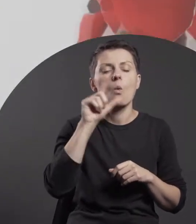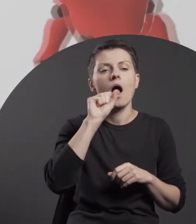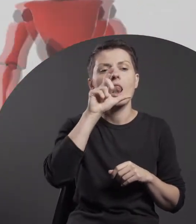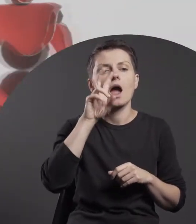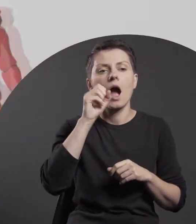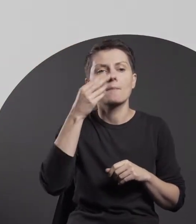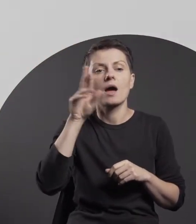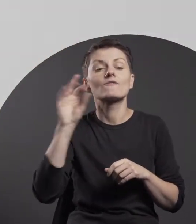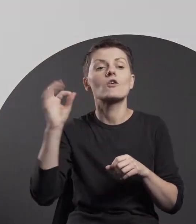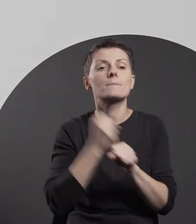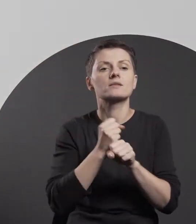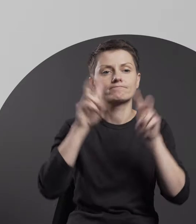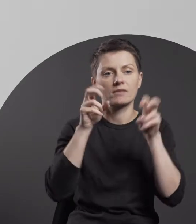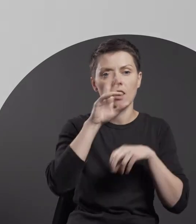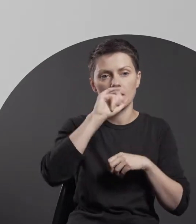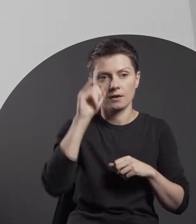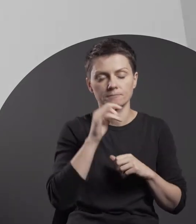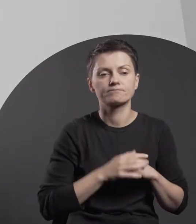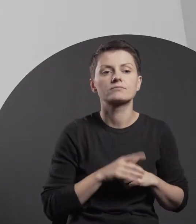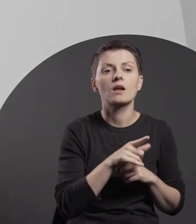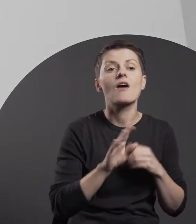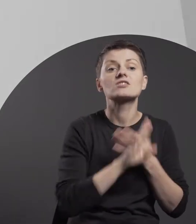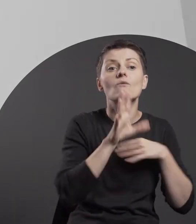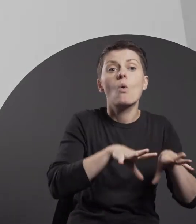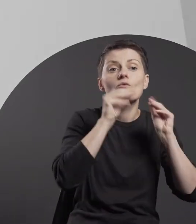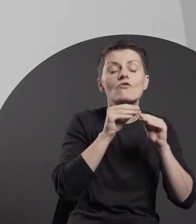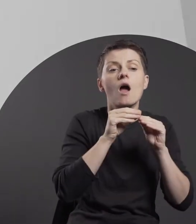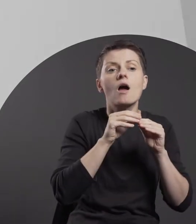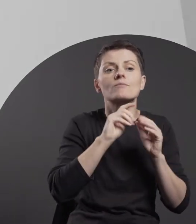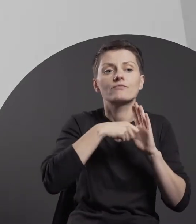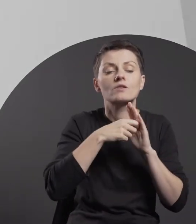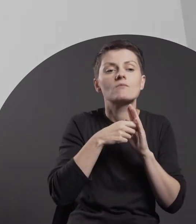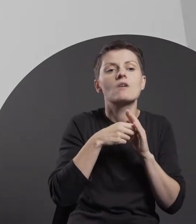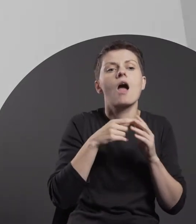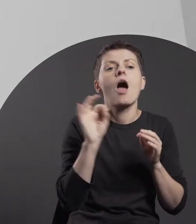The exhibition opens with “Idyll”, a video piece by Julita Wójcik, a performer and creator